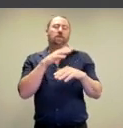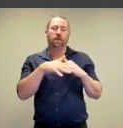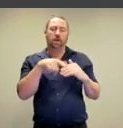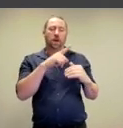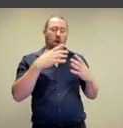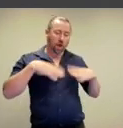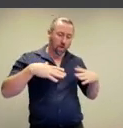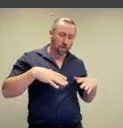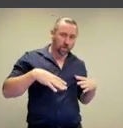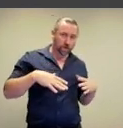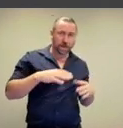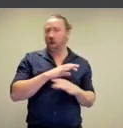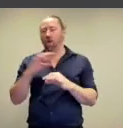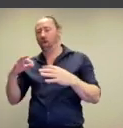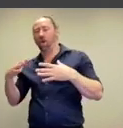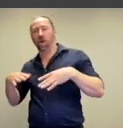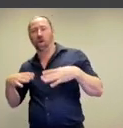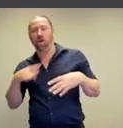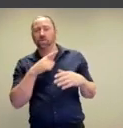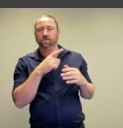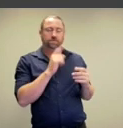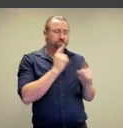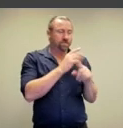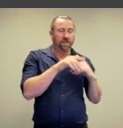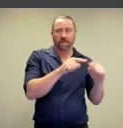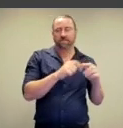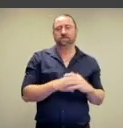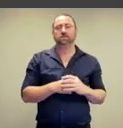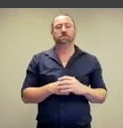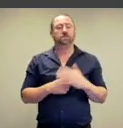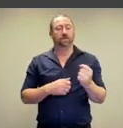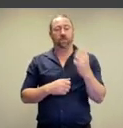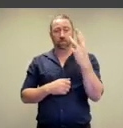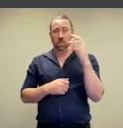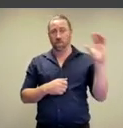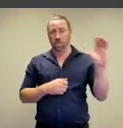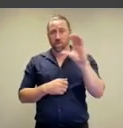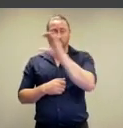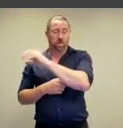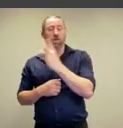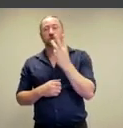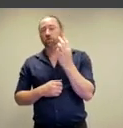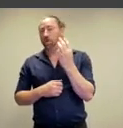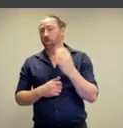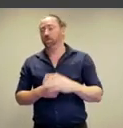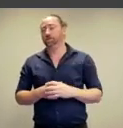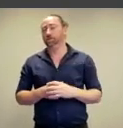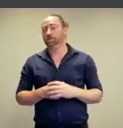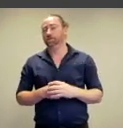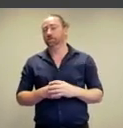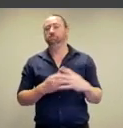that are about the clothed and unclothed